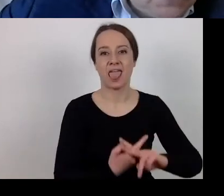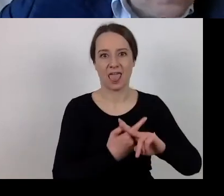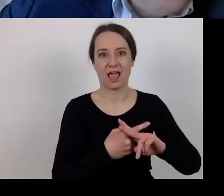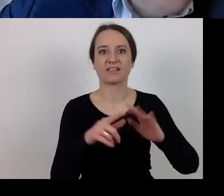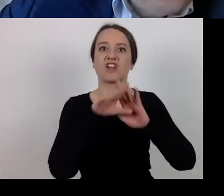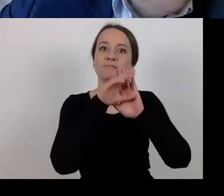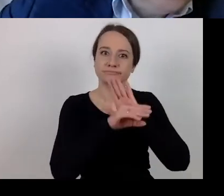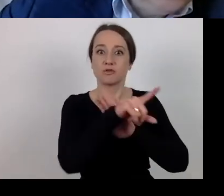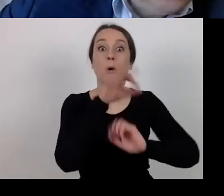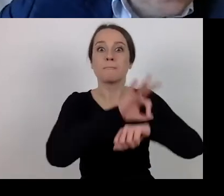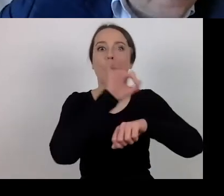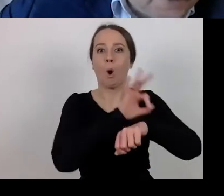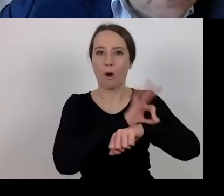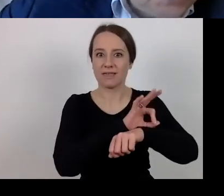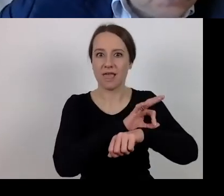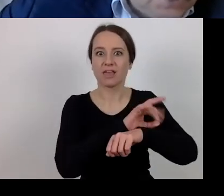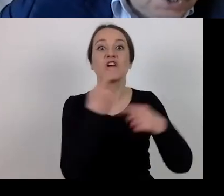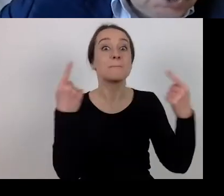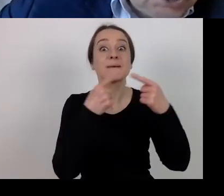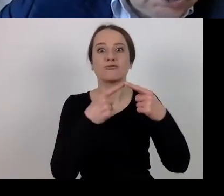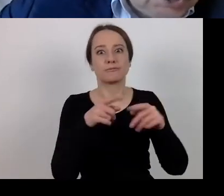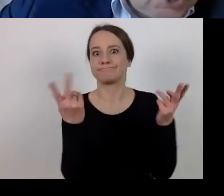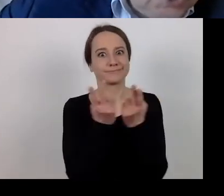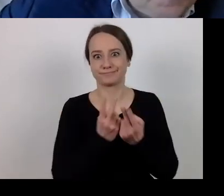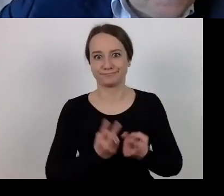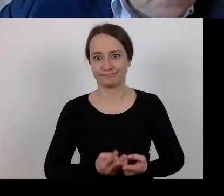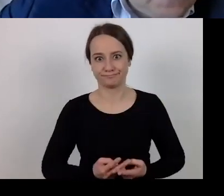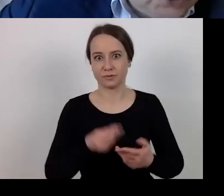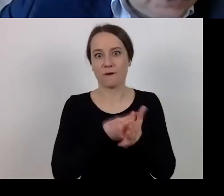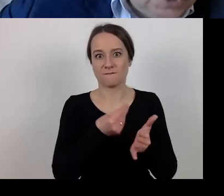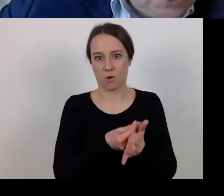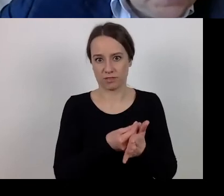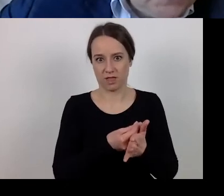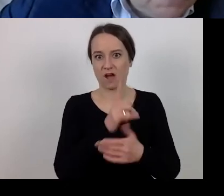corresponding to the given irregularity.